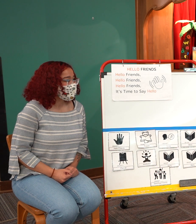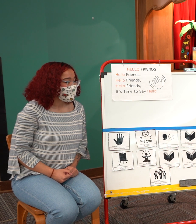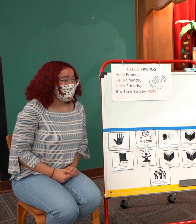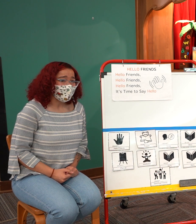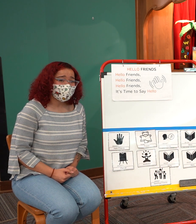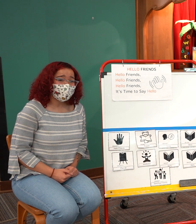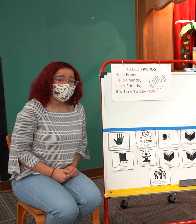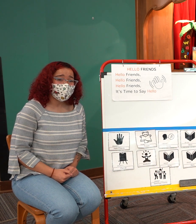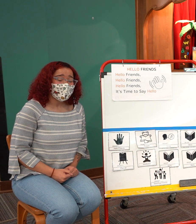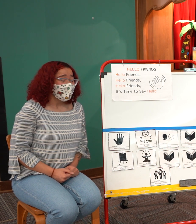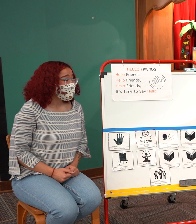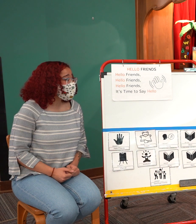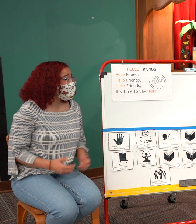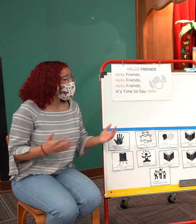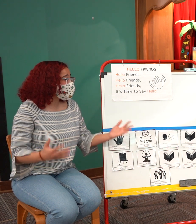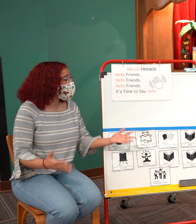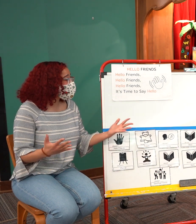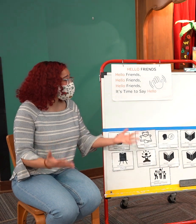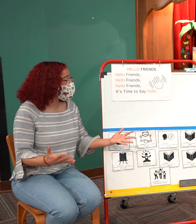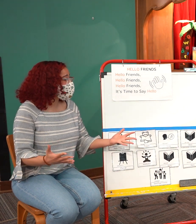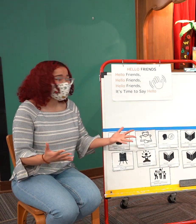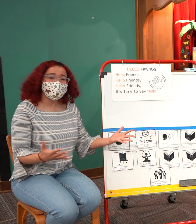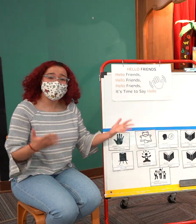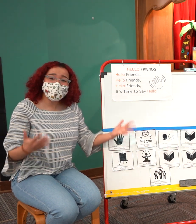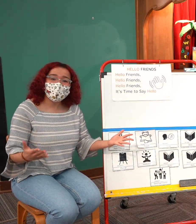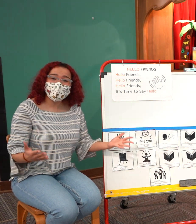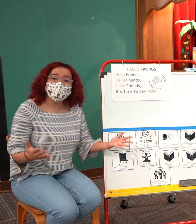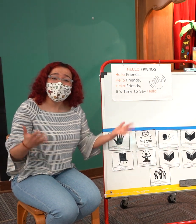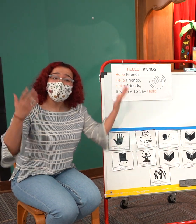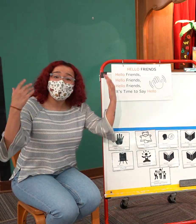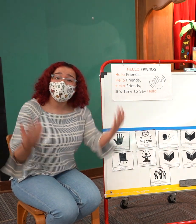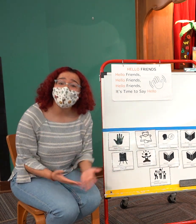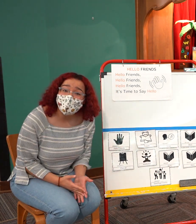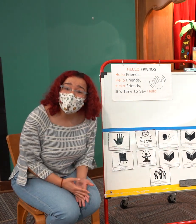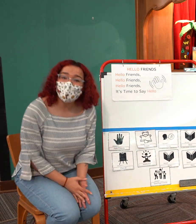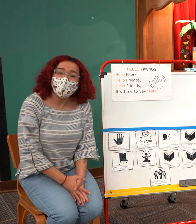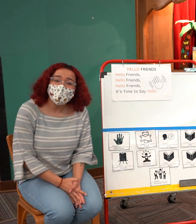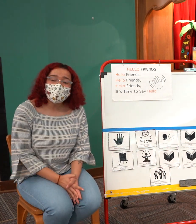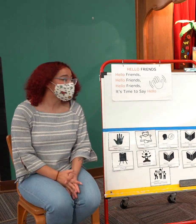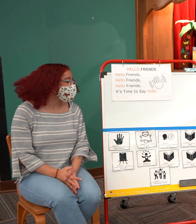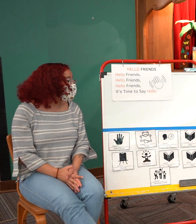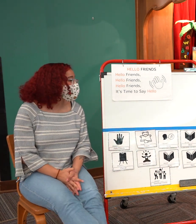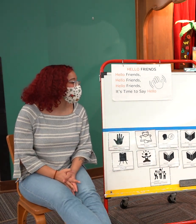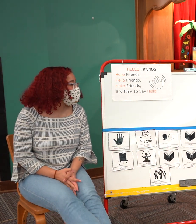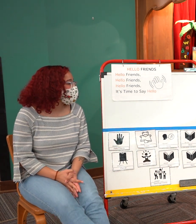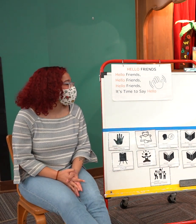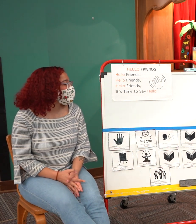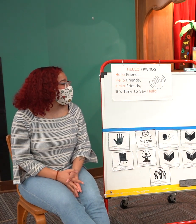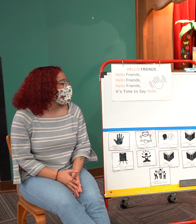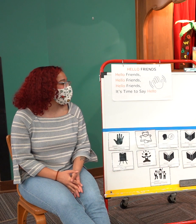Well that's so exciting that this is a Read Brave Storytime! Yes!